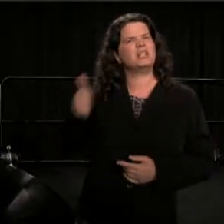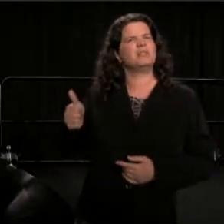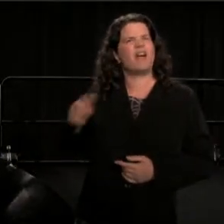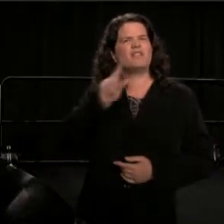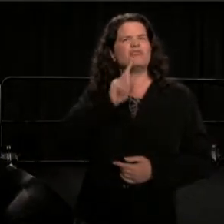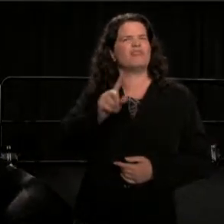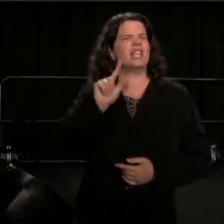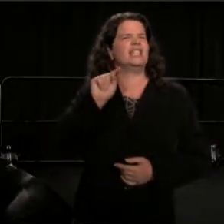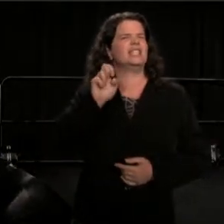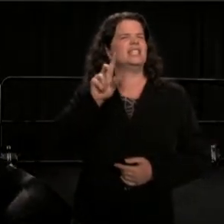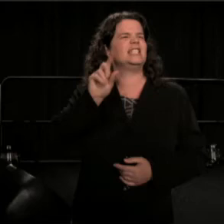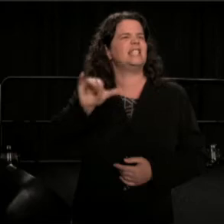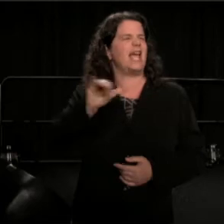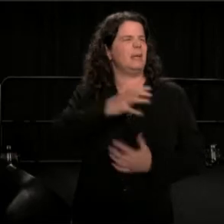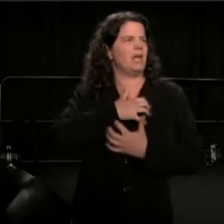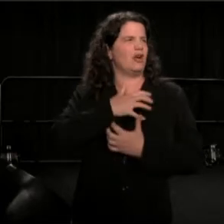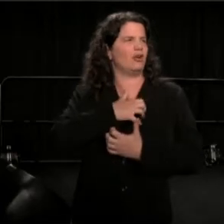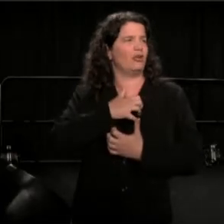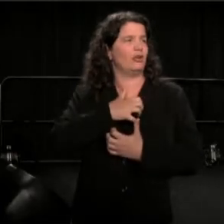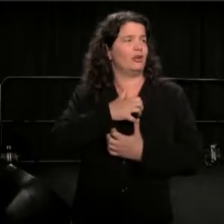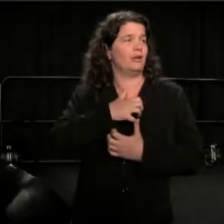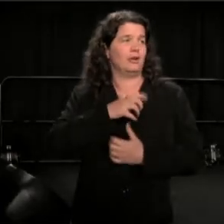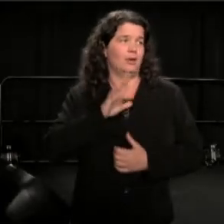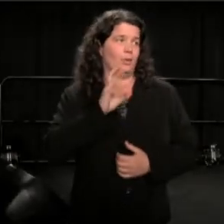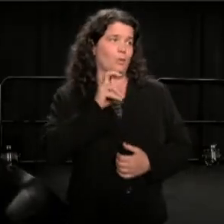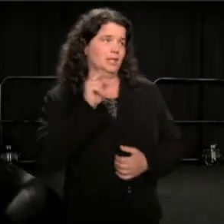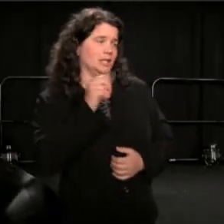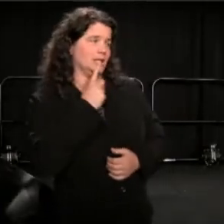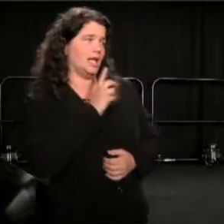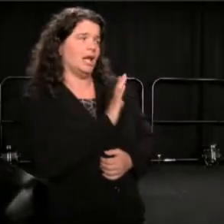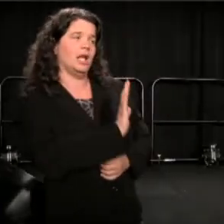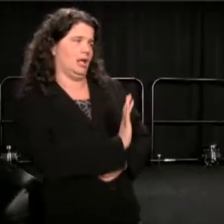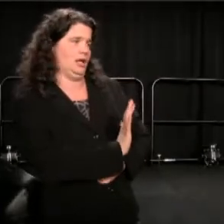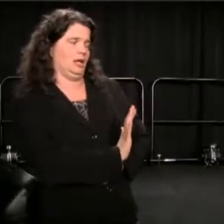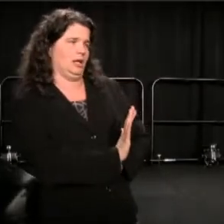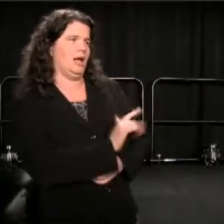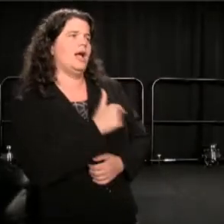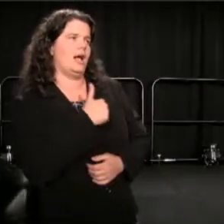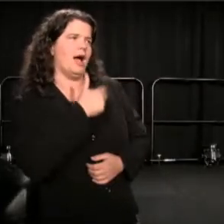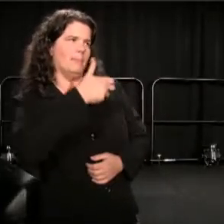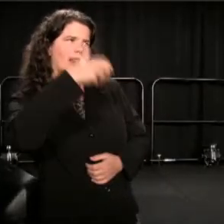Wilson responded that he was, make no mistake about it, a lion.